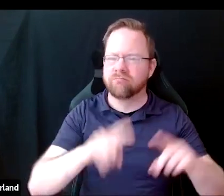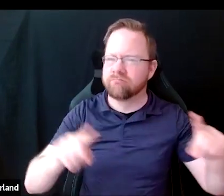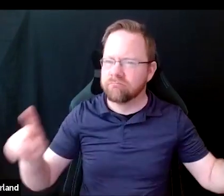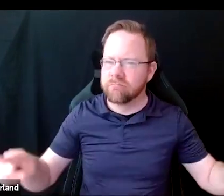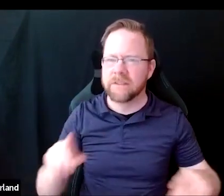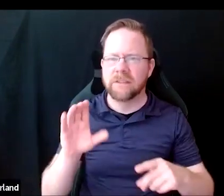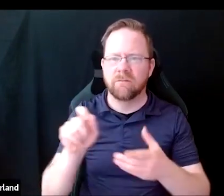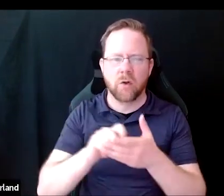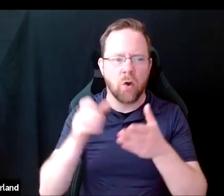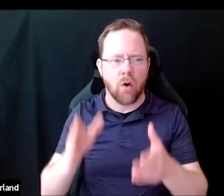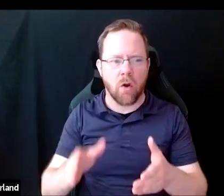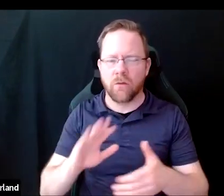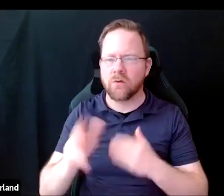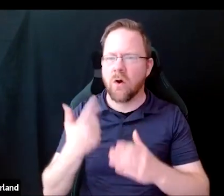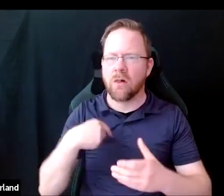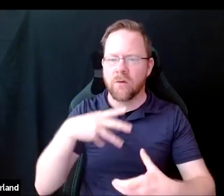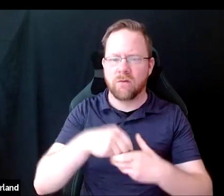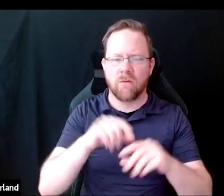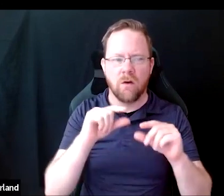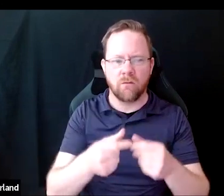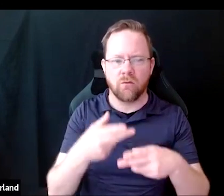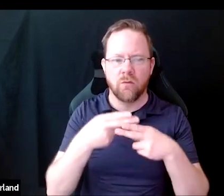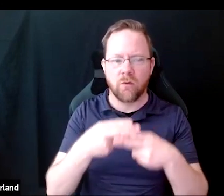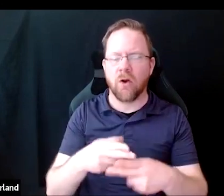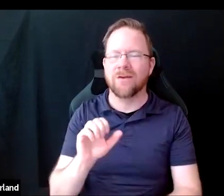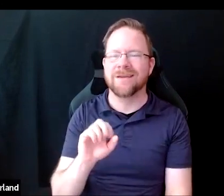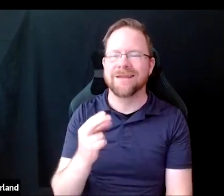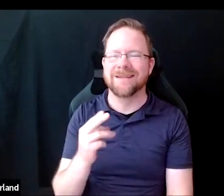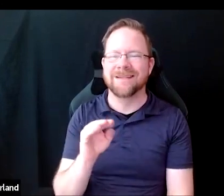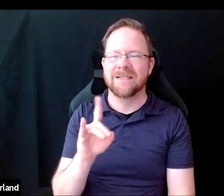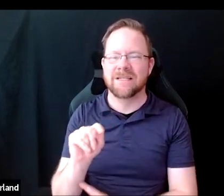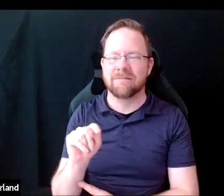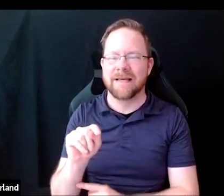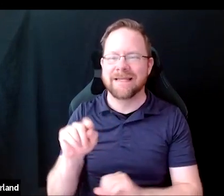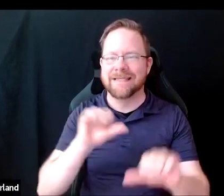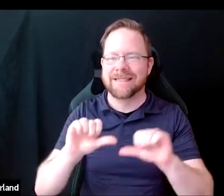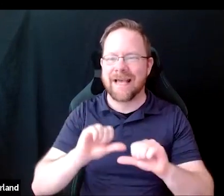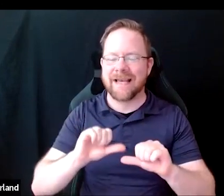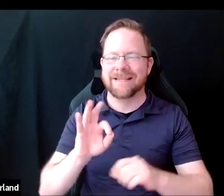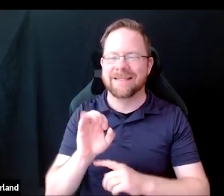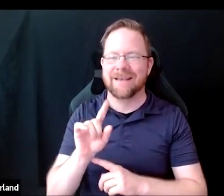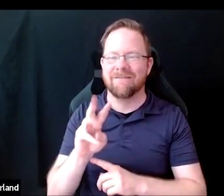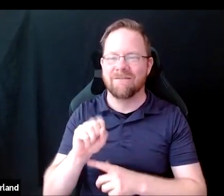We are all part of a group called Schmidt Science Fellows. We are an international and interdisciplinary